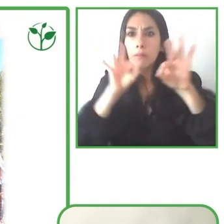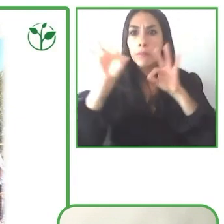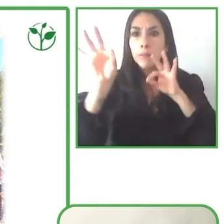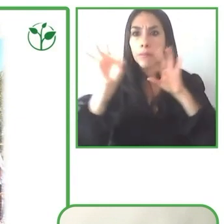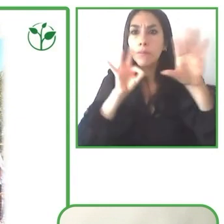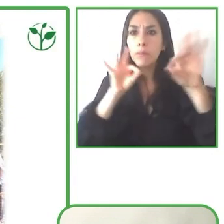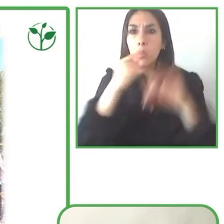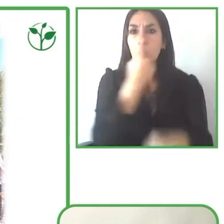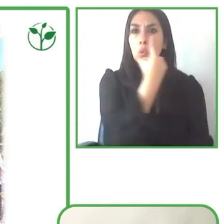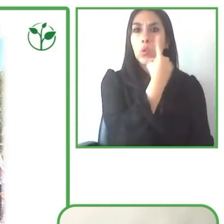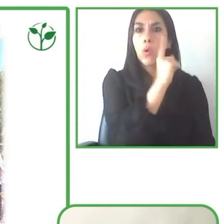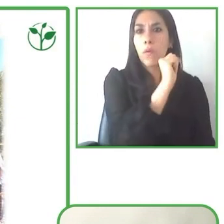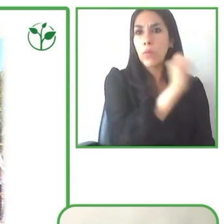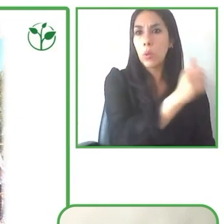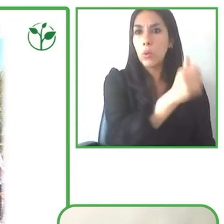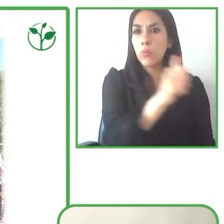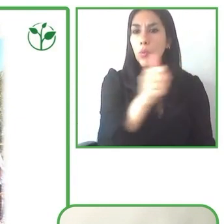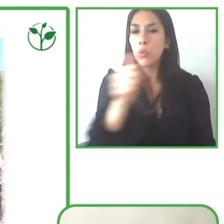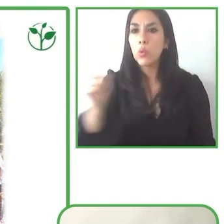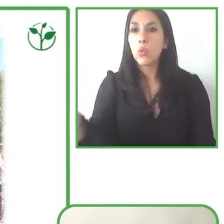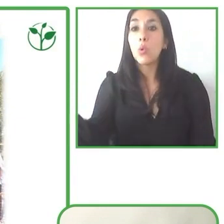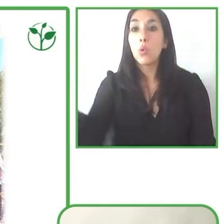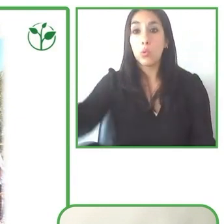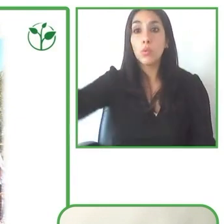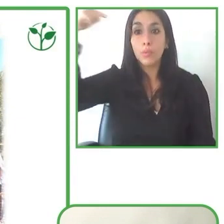so that we can provide really memorable experiences.